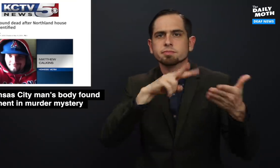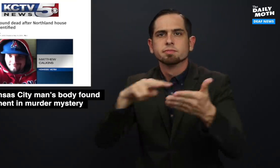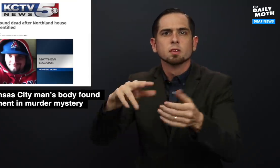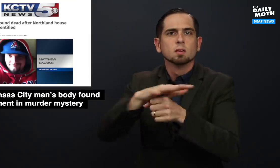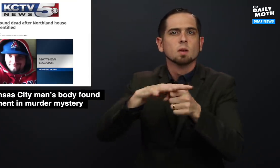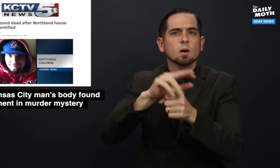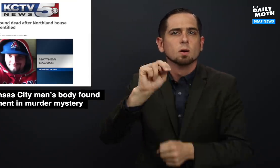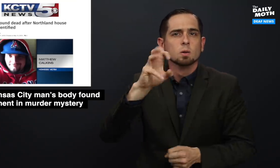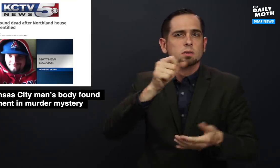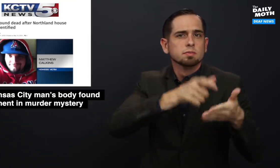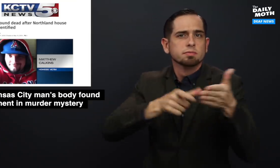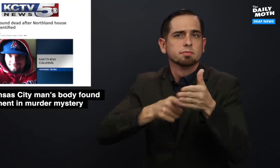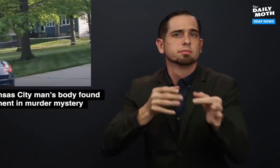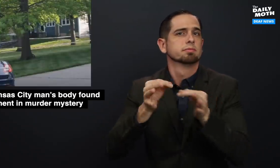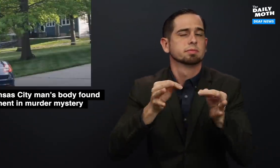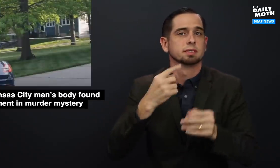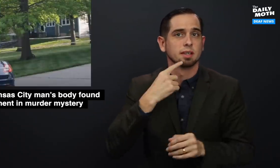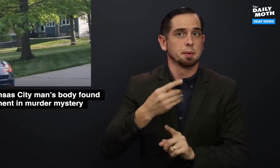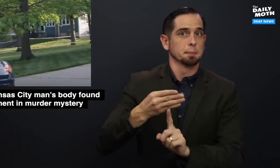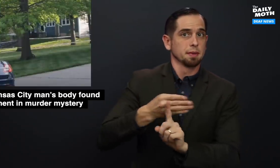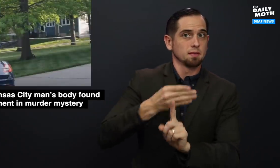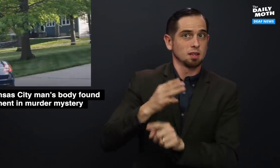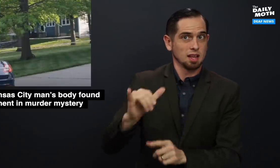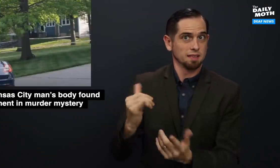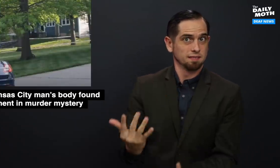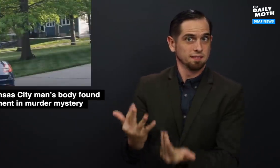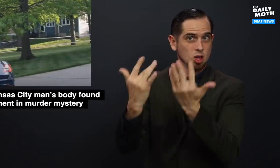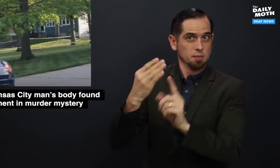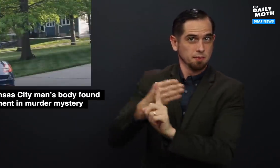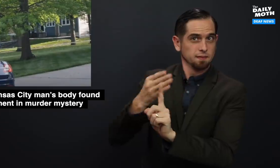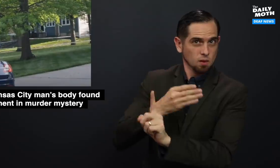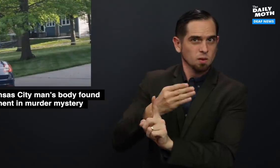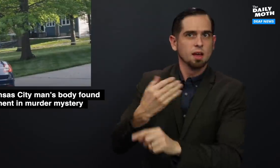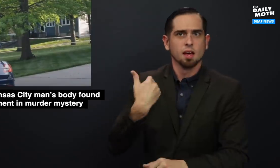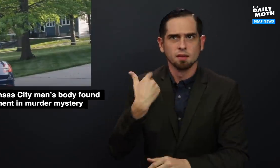Local news reports explain that before the fire,